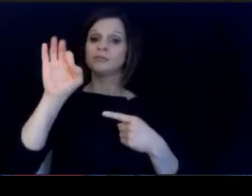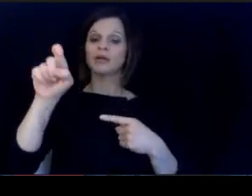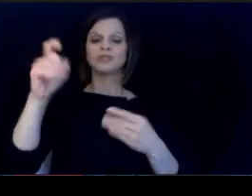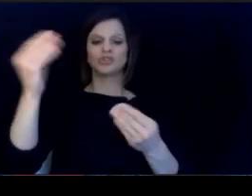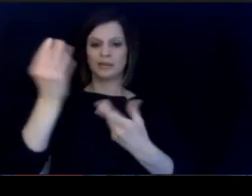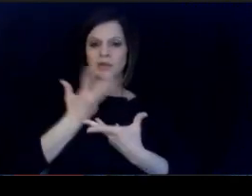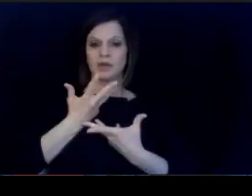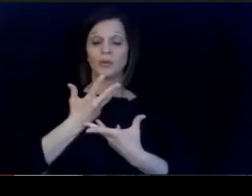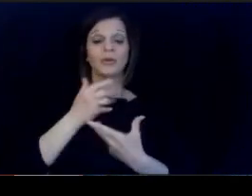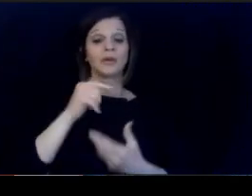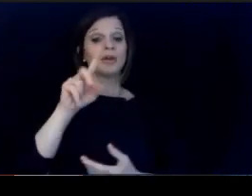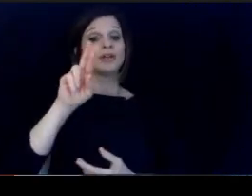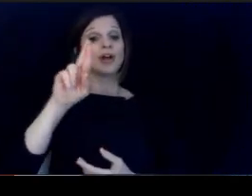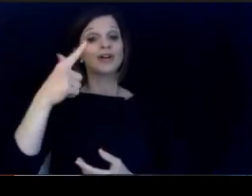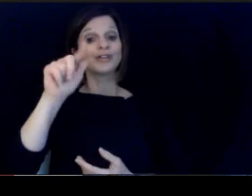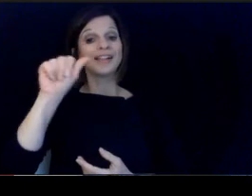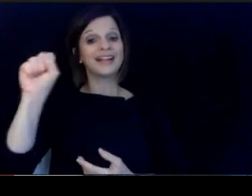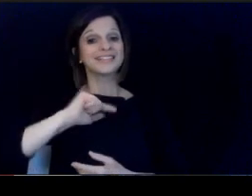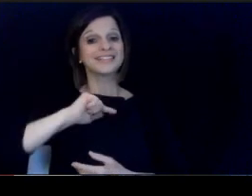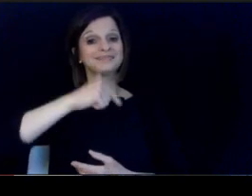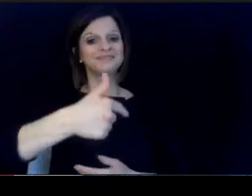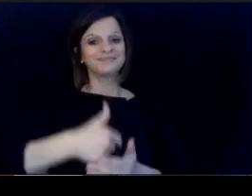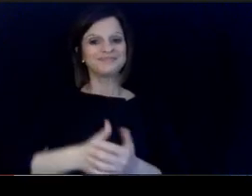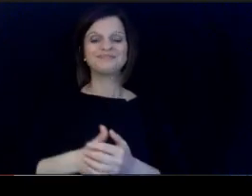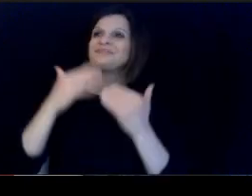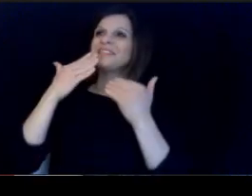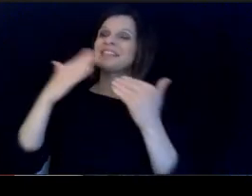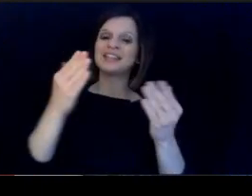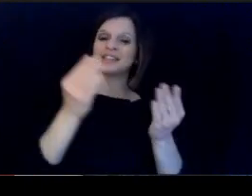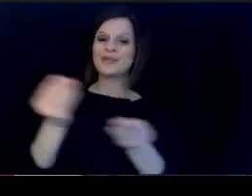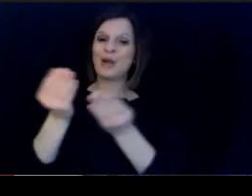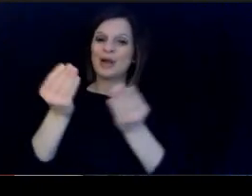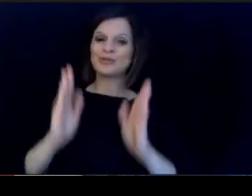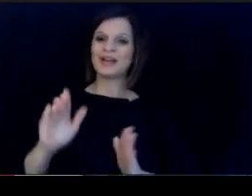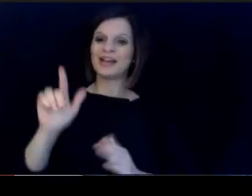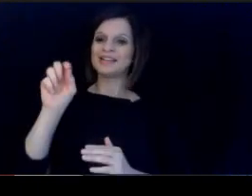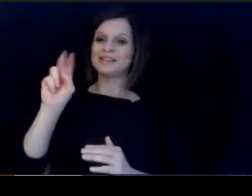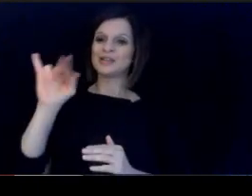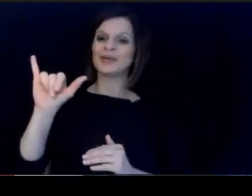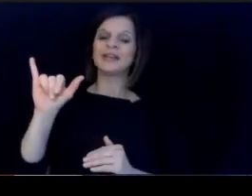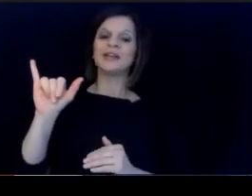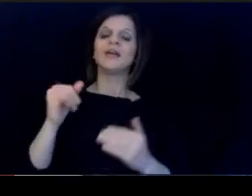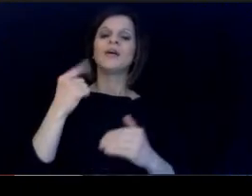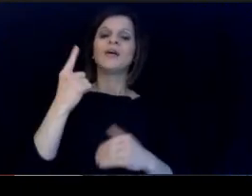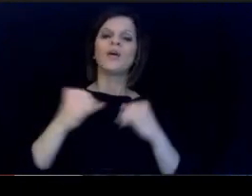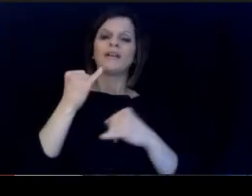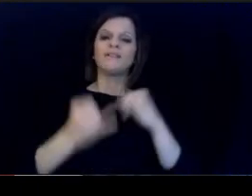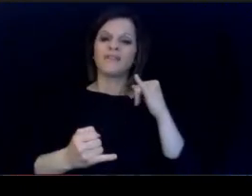Please let me know. Doctor glass Thanks for moderating Tony. One final point of.